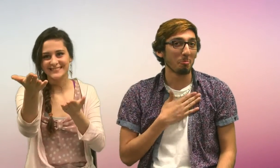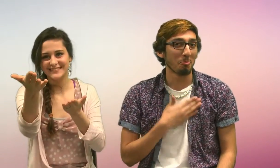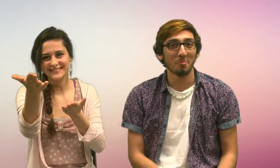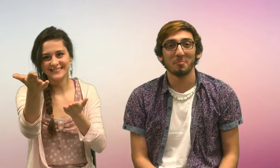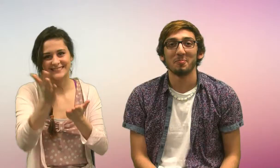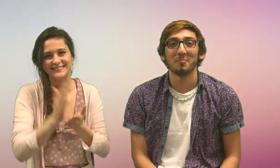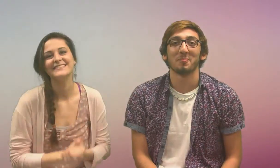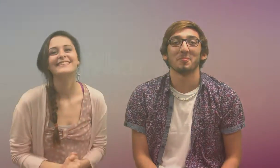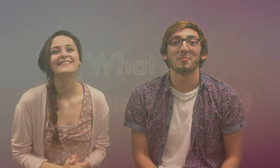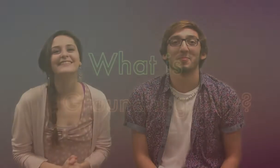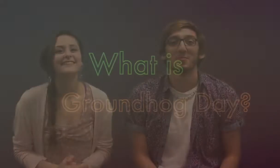Here we go!